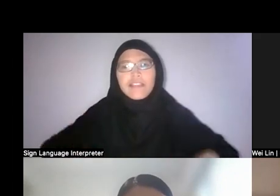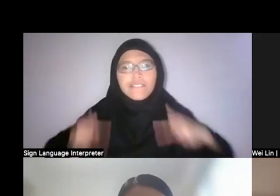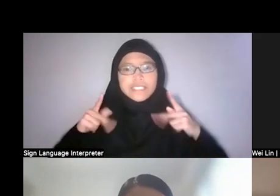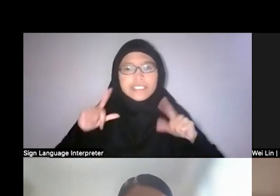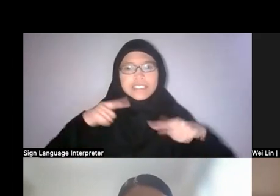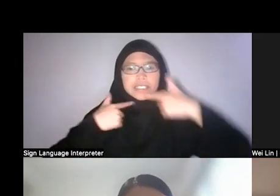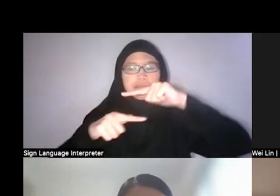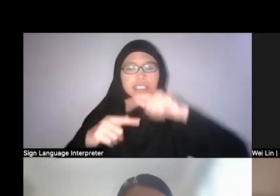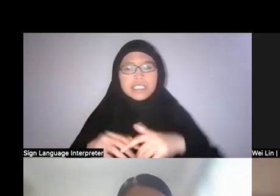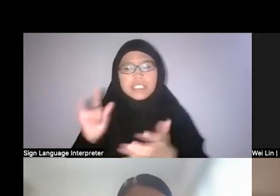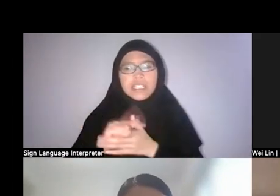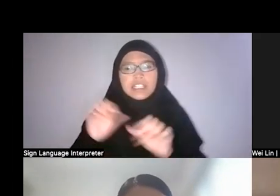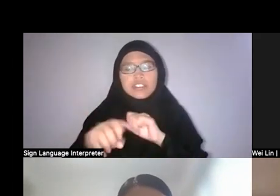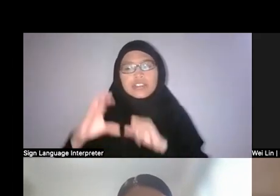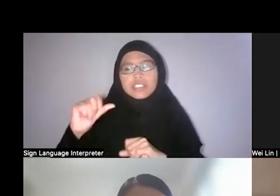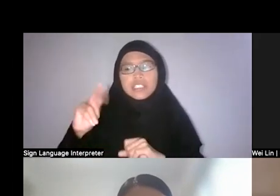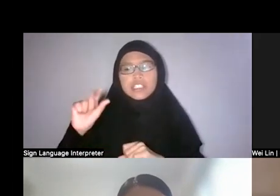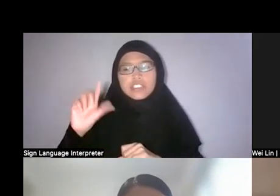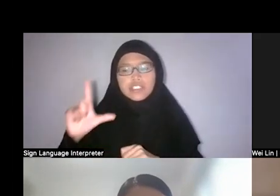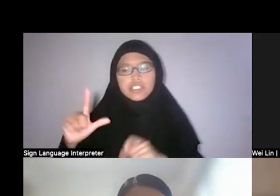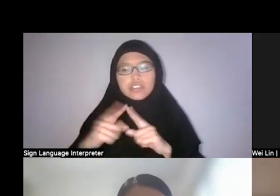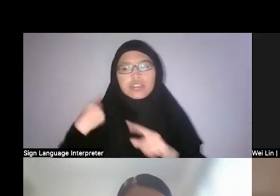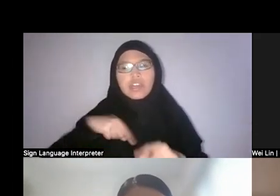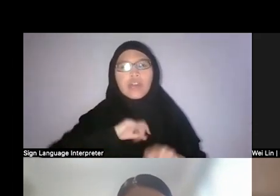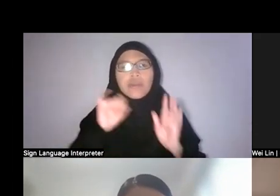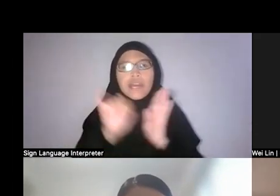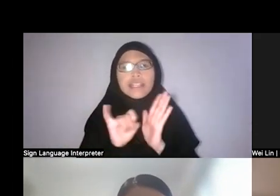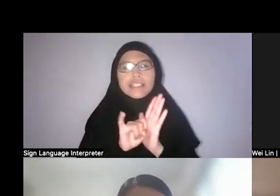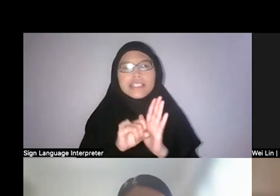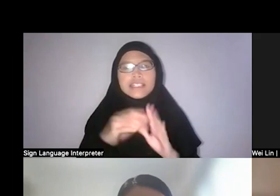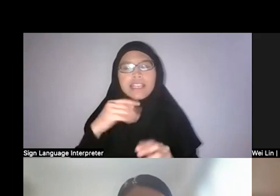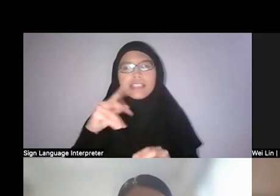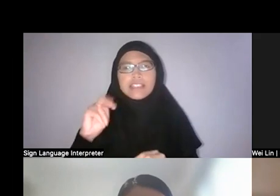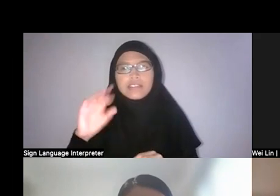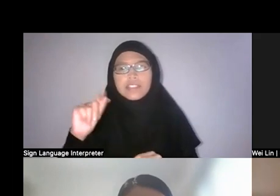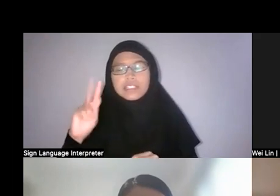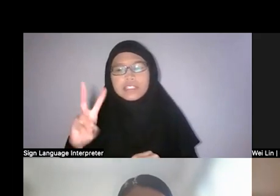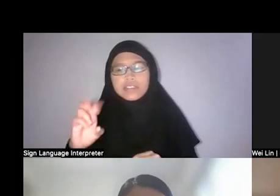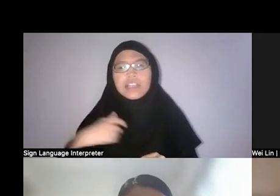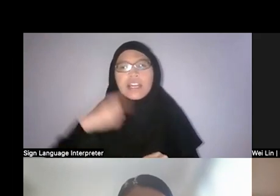that’s so central to our identity and our narrative, and I think that really lies at the heart of